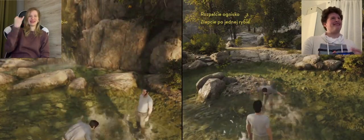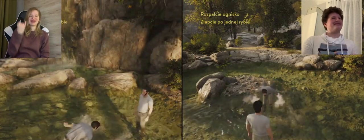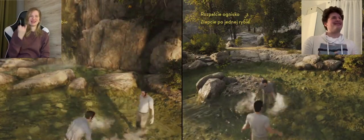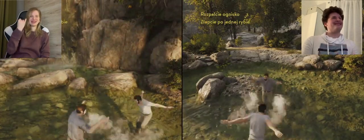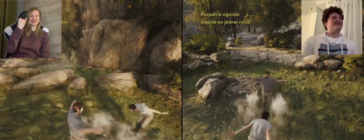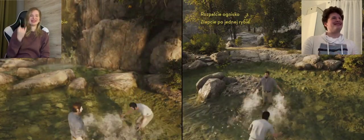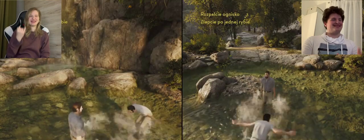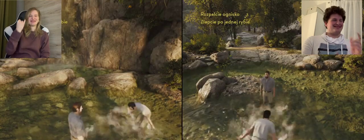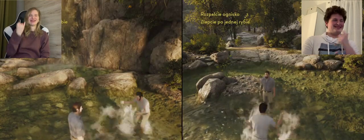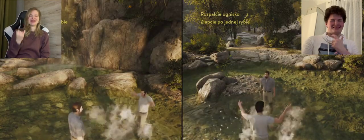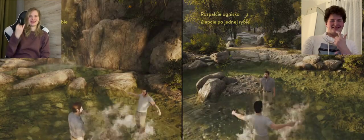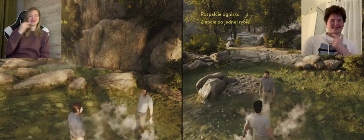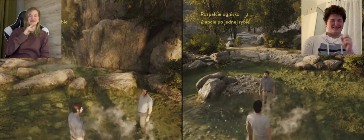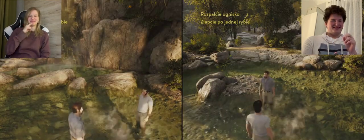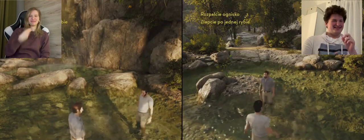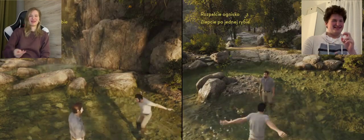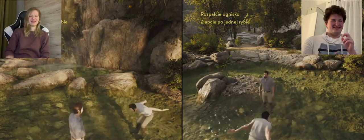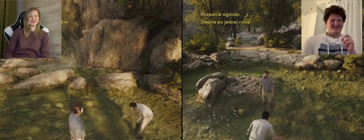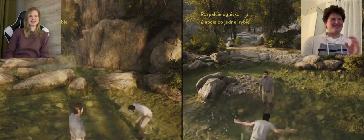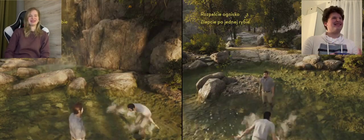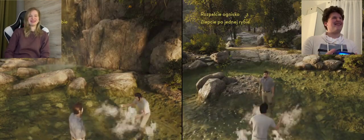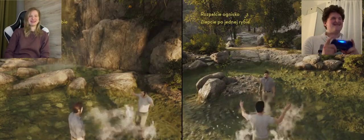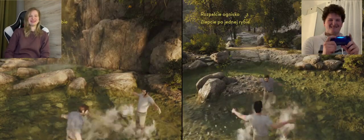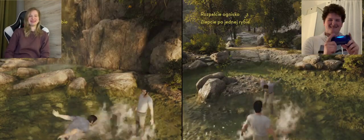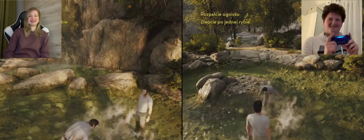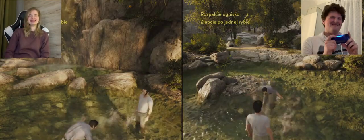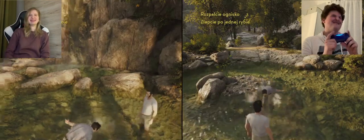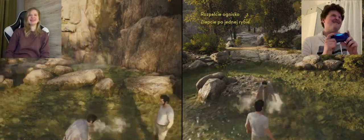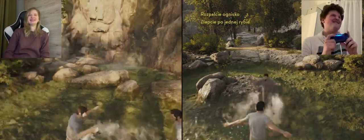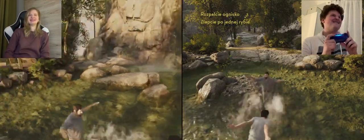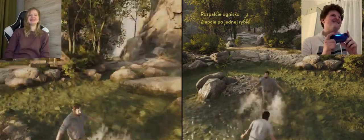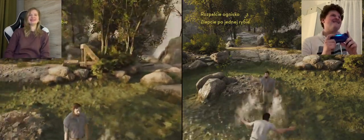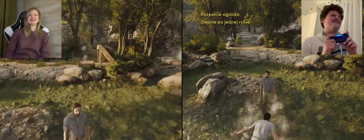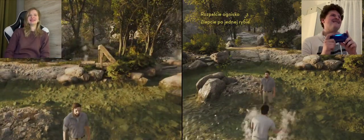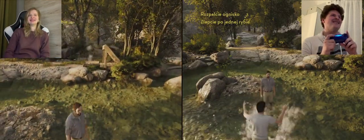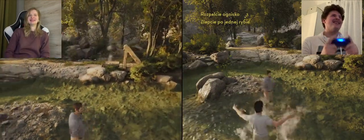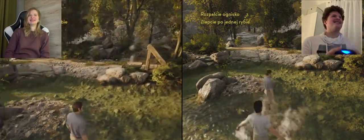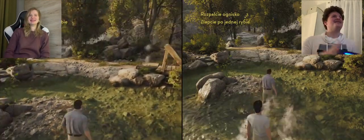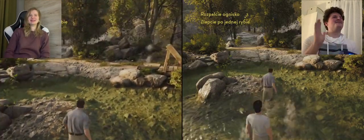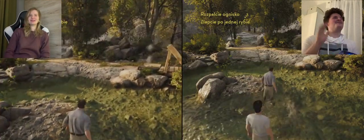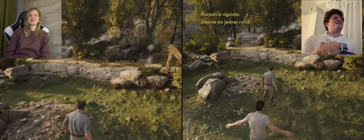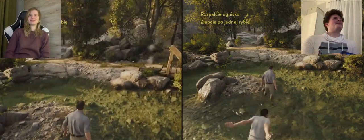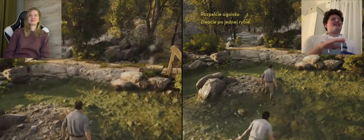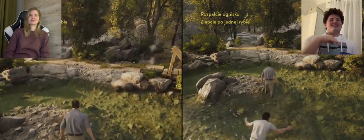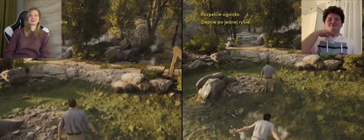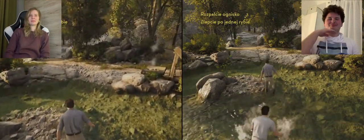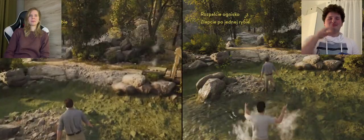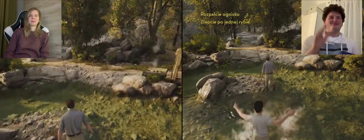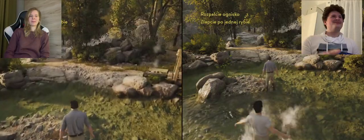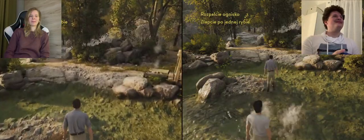K: We will go back to childhood! : D A: yeah we'll be back! Funny: D A: Okay, that's enough. We will come back to the task.